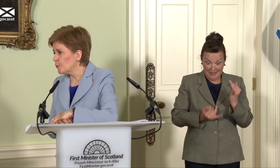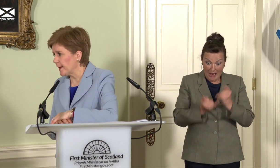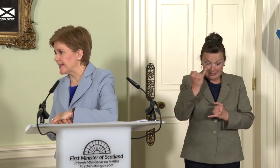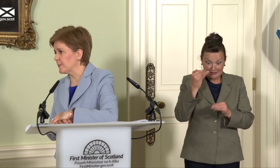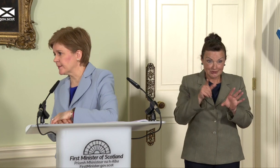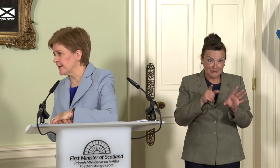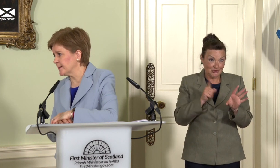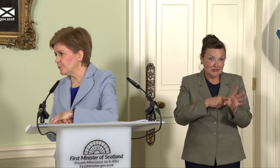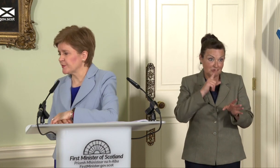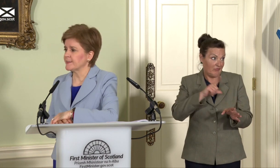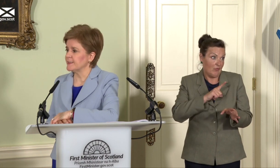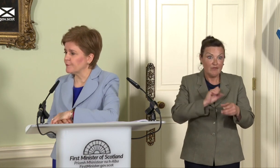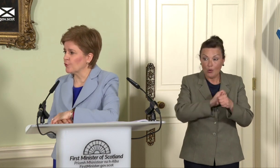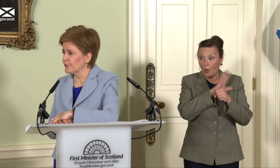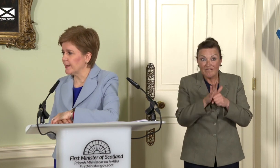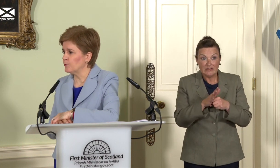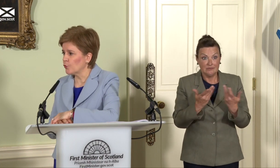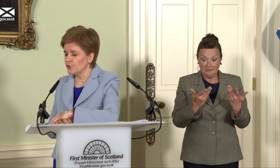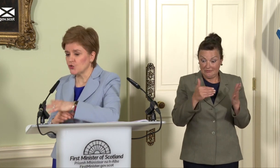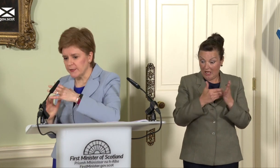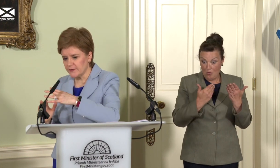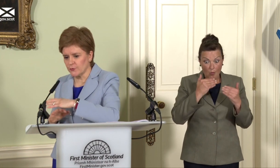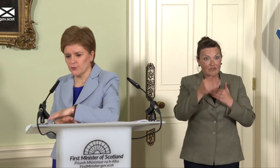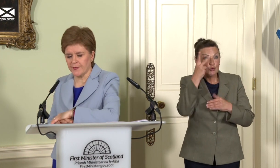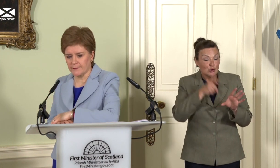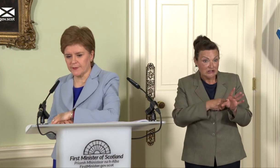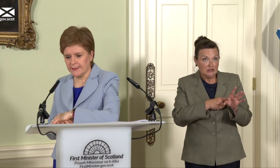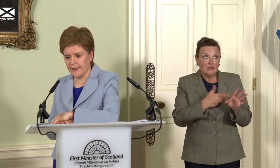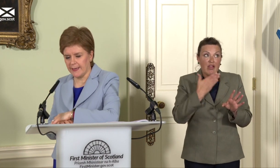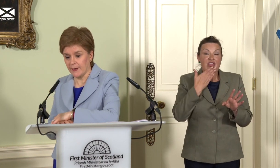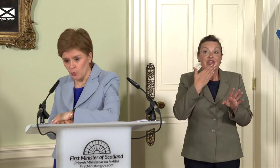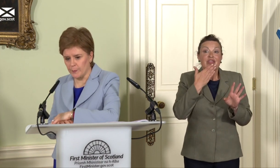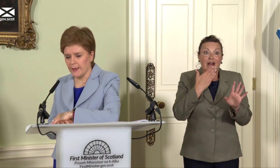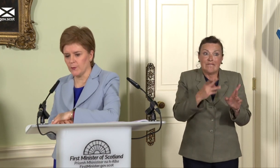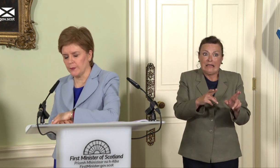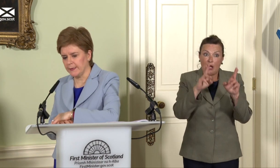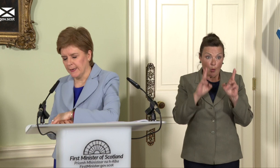pandemic that has now persisted for more than two years. Although, thankfully, I hope, we